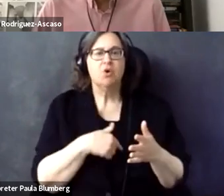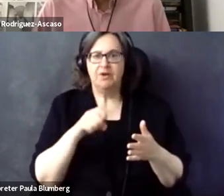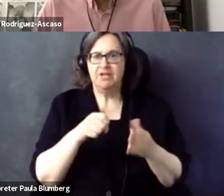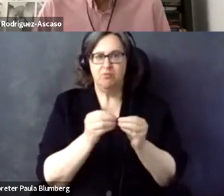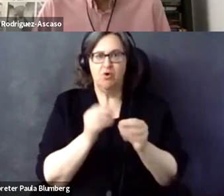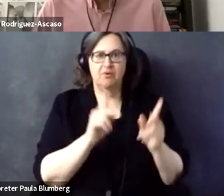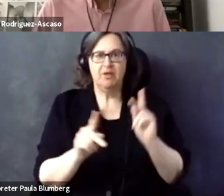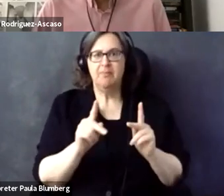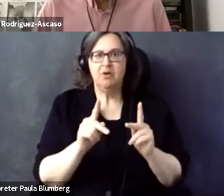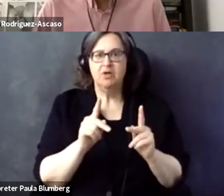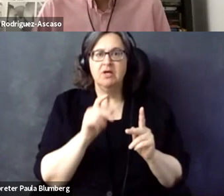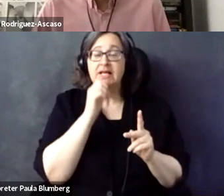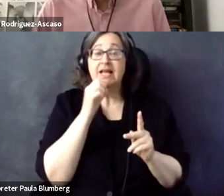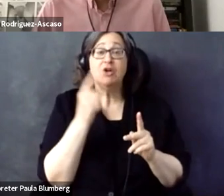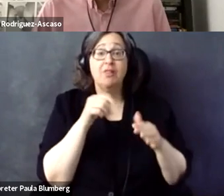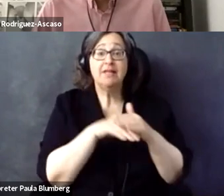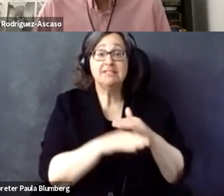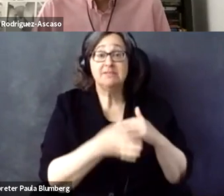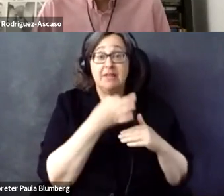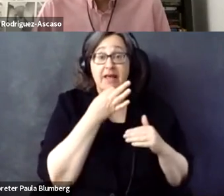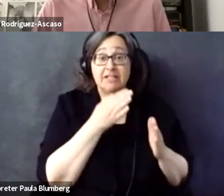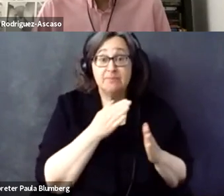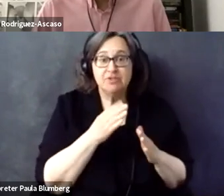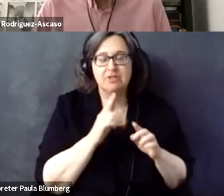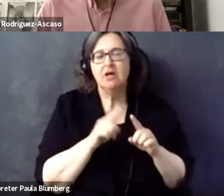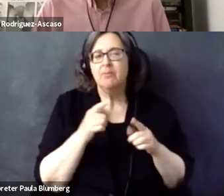pushing towards more boots on the ground, because I think we all agree